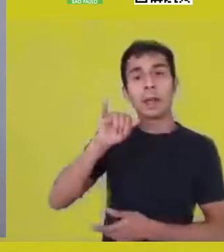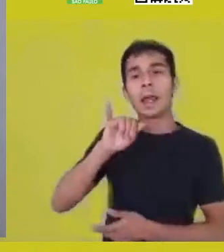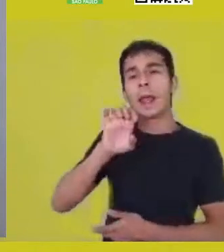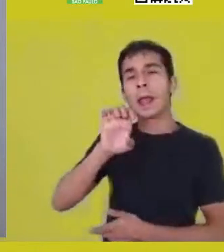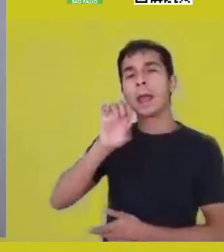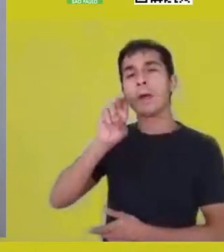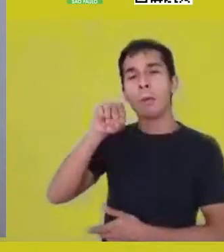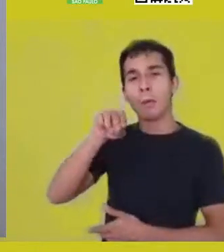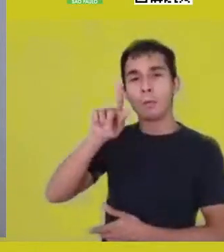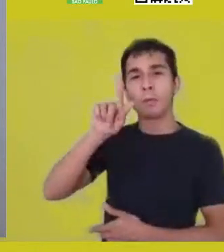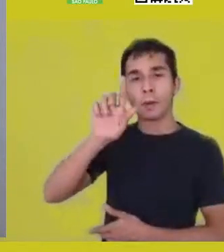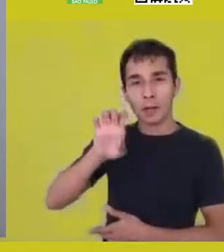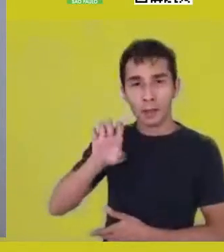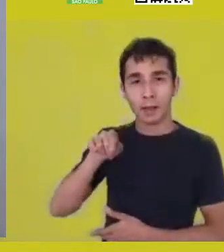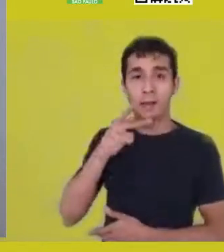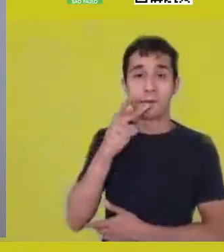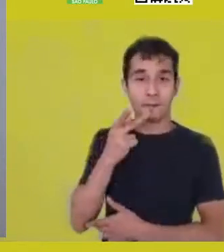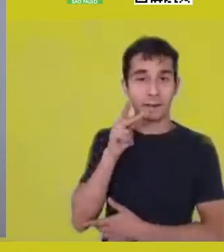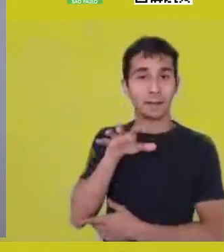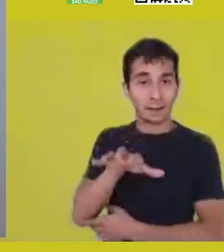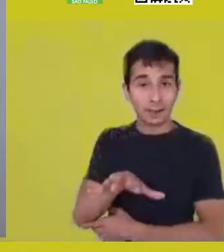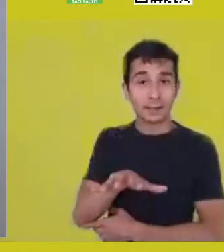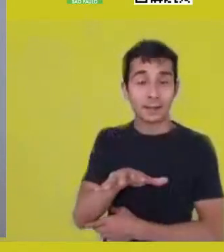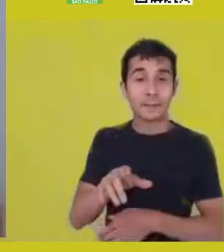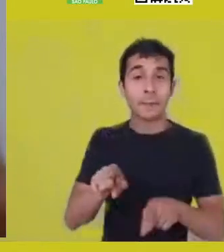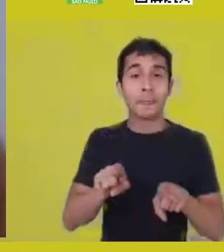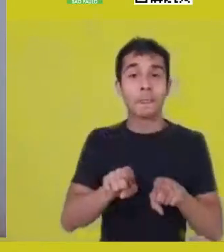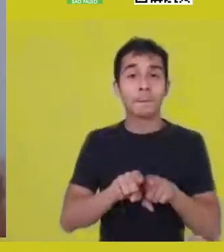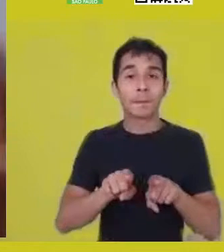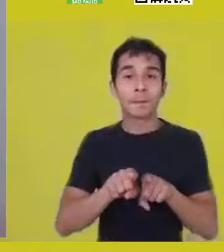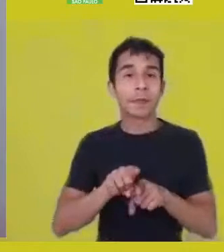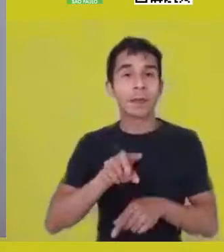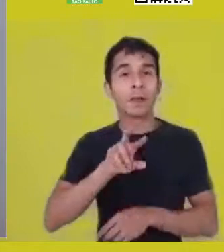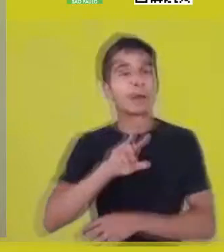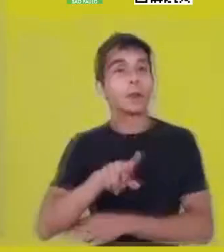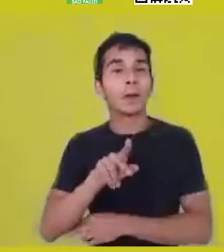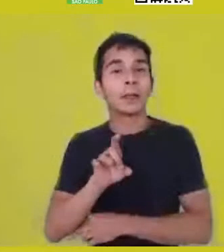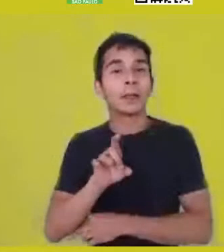that don’t restrict themselves solely to a tactile perspective,